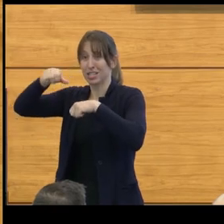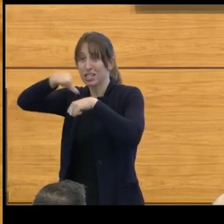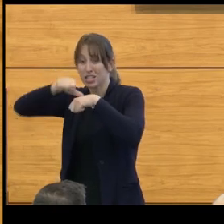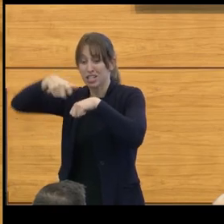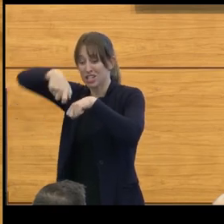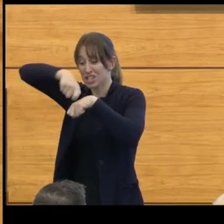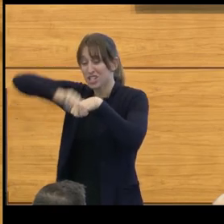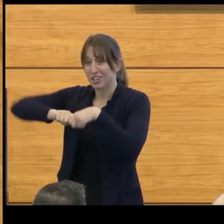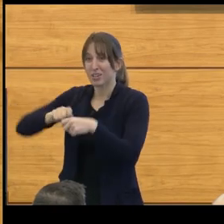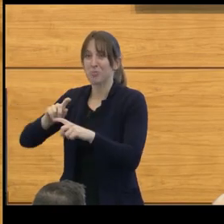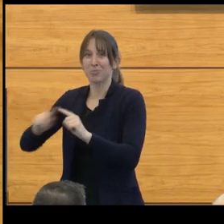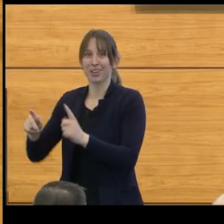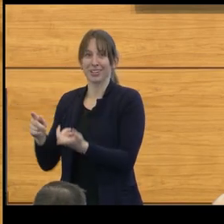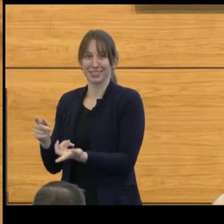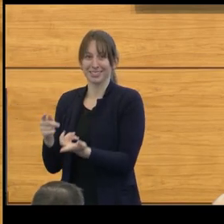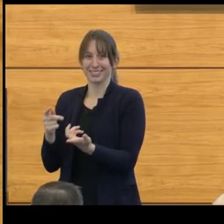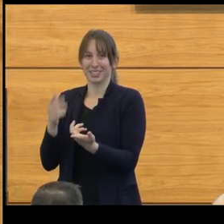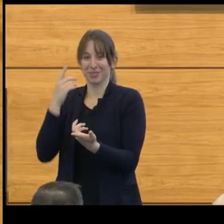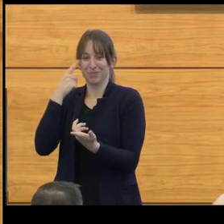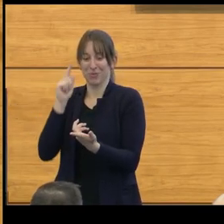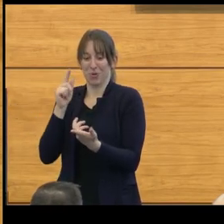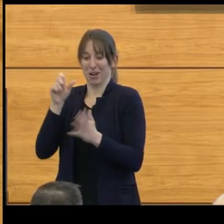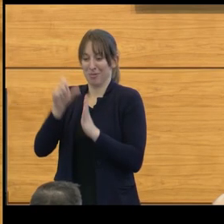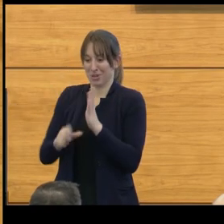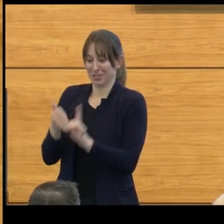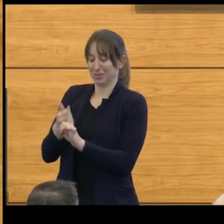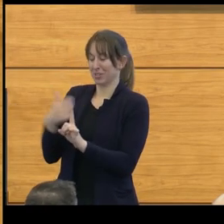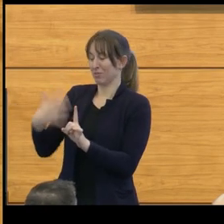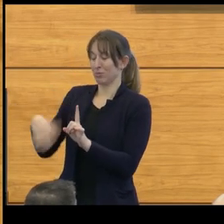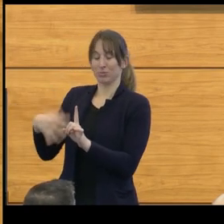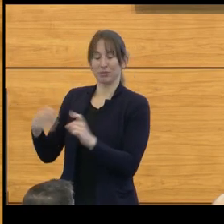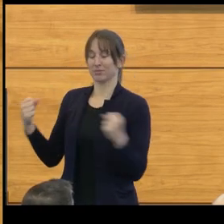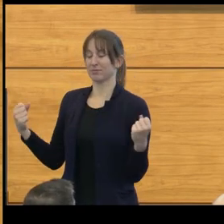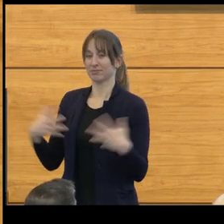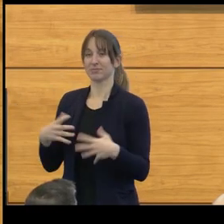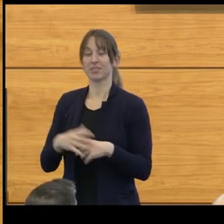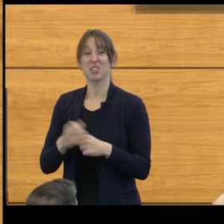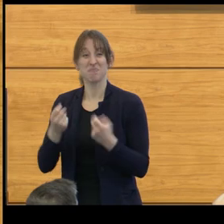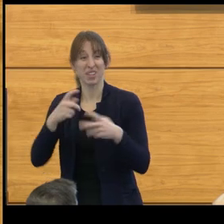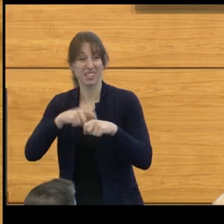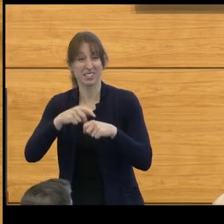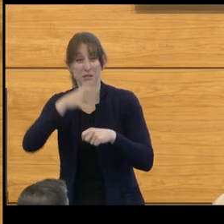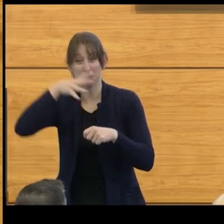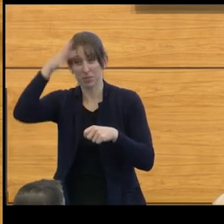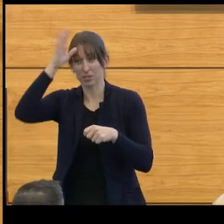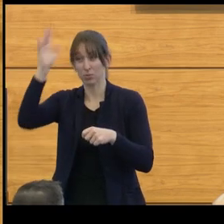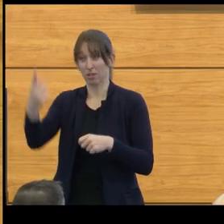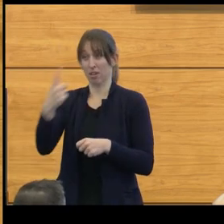And many times, they not only ask us great questions, but sometimes they also show us the answer.